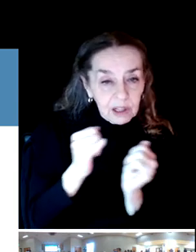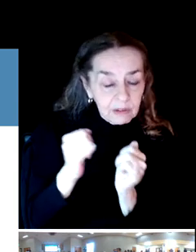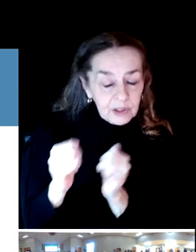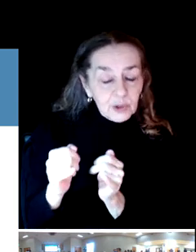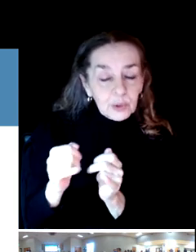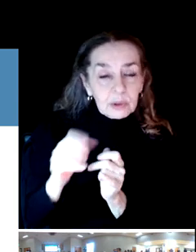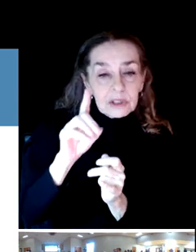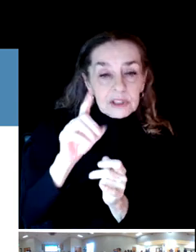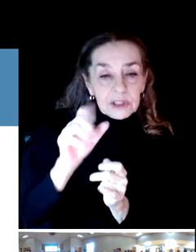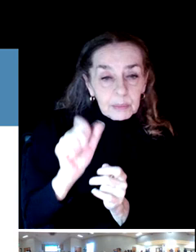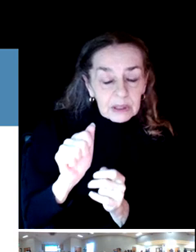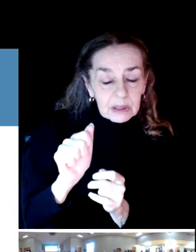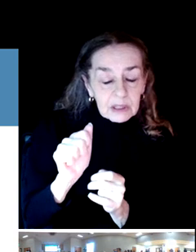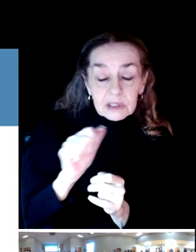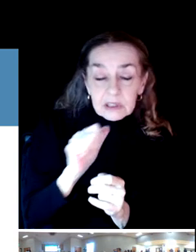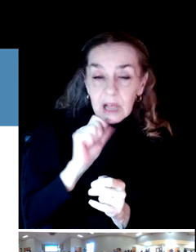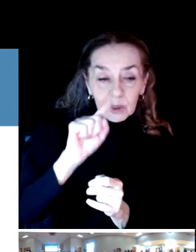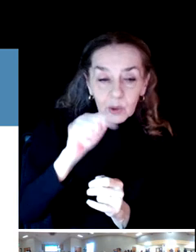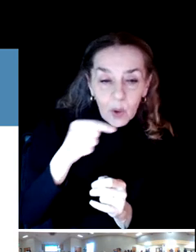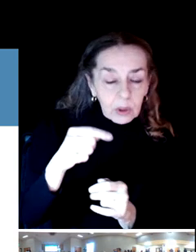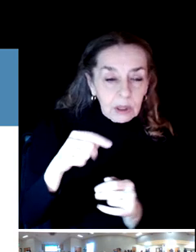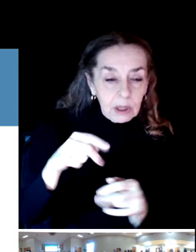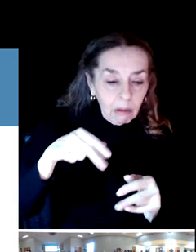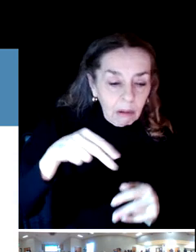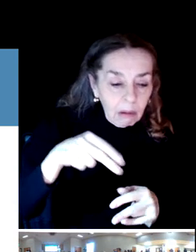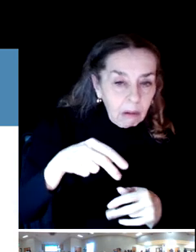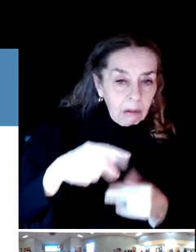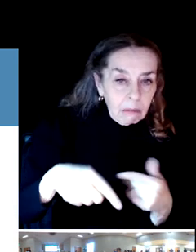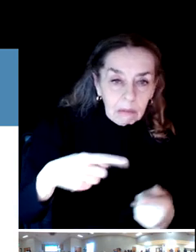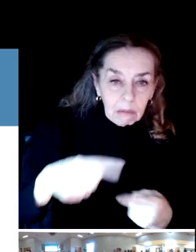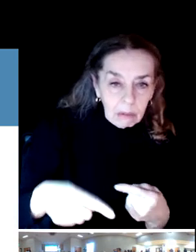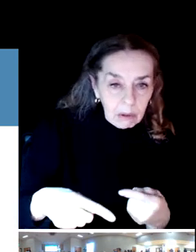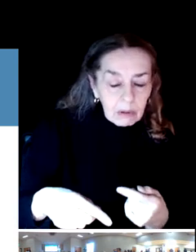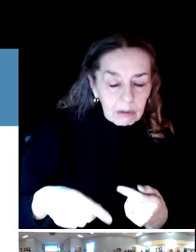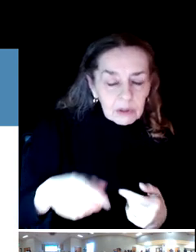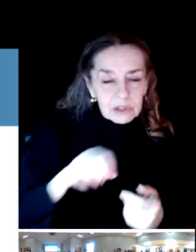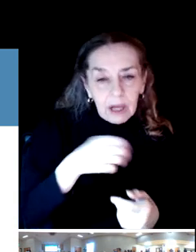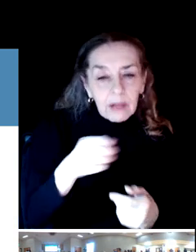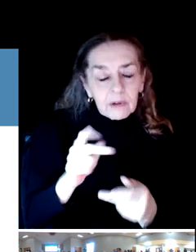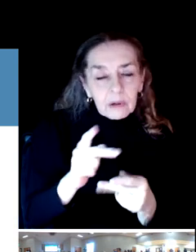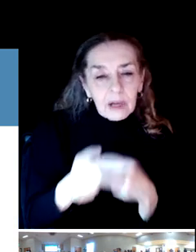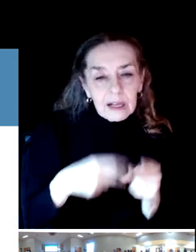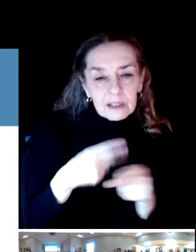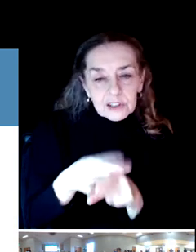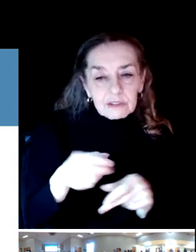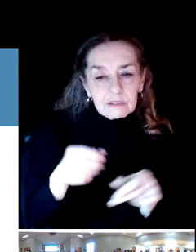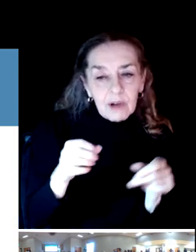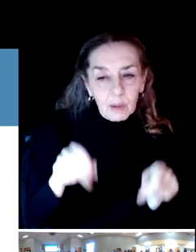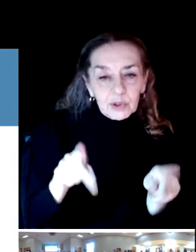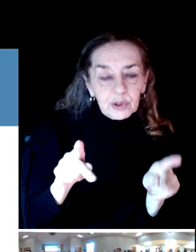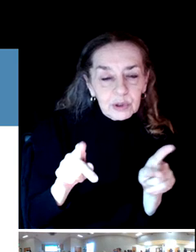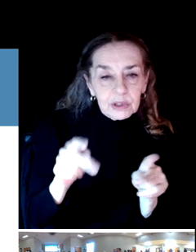But there's a whole host of different opportunities within these inclusive playgrounds.